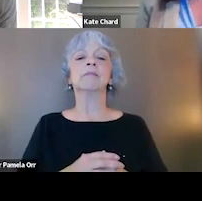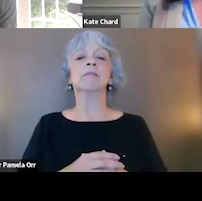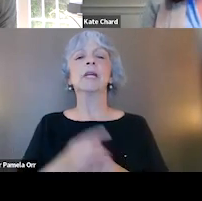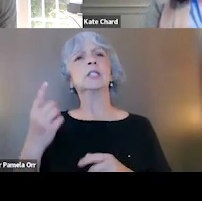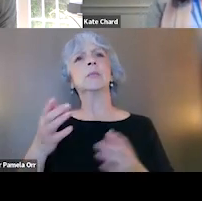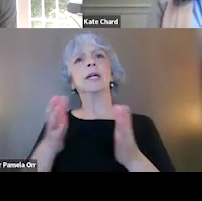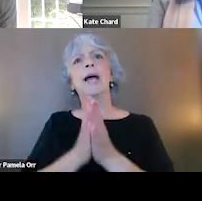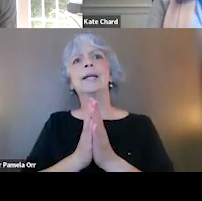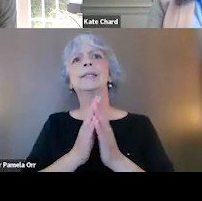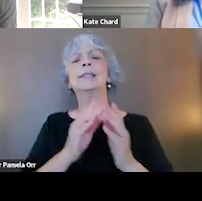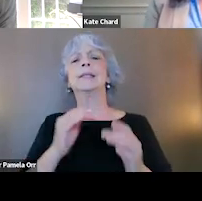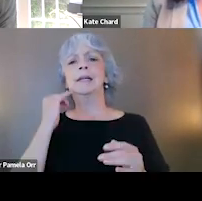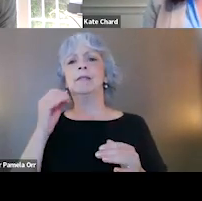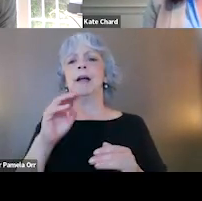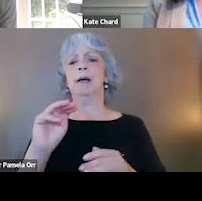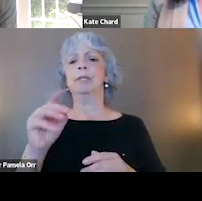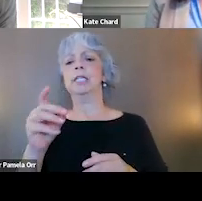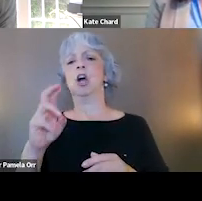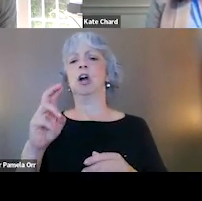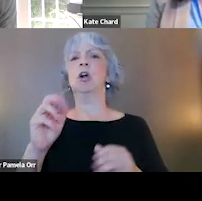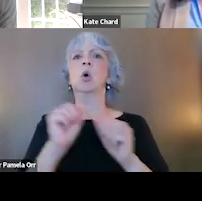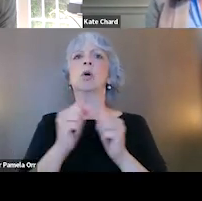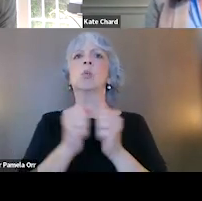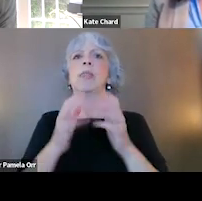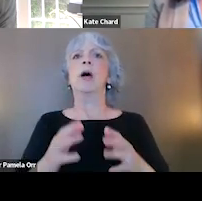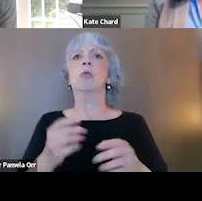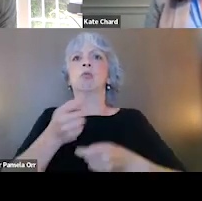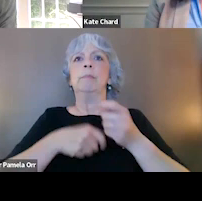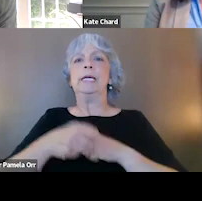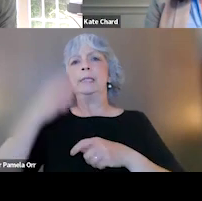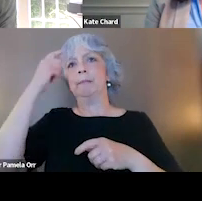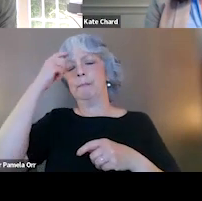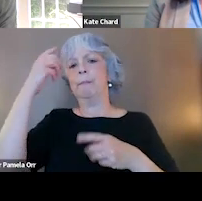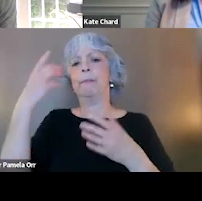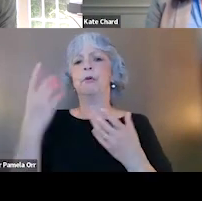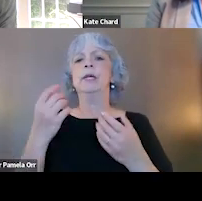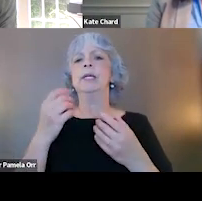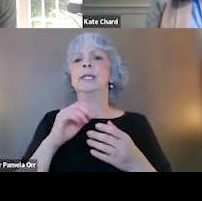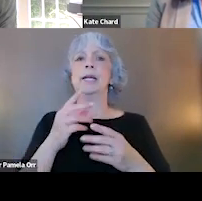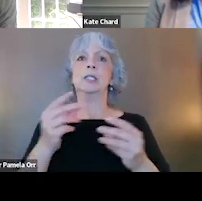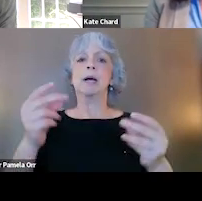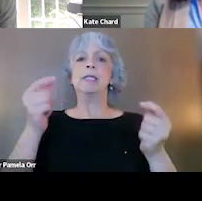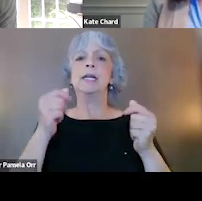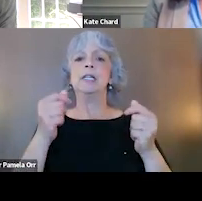is branching then EMDR work without replacing the memory? Doesn't it set up for spontaneous recovery, the traumatic experiences?